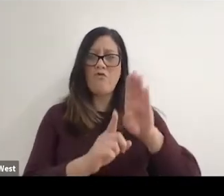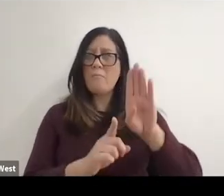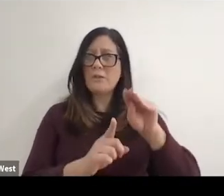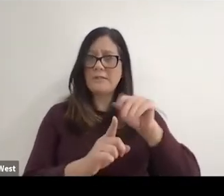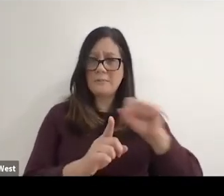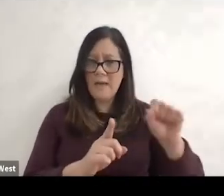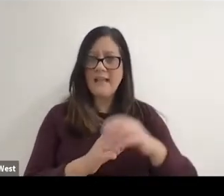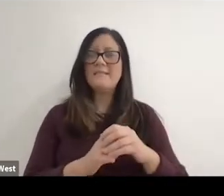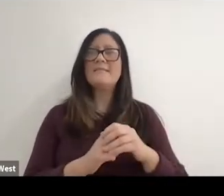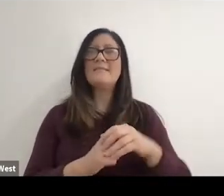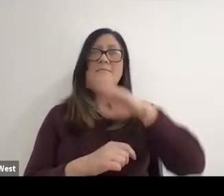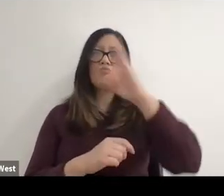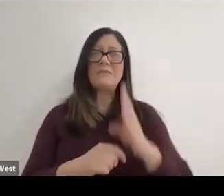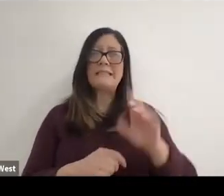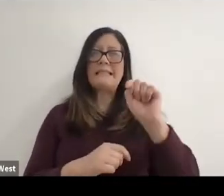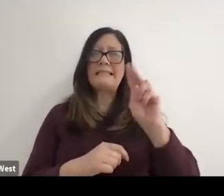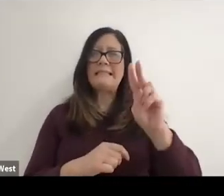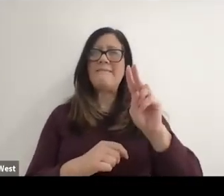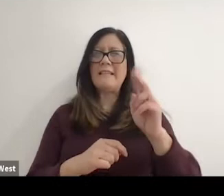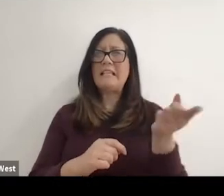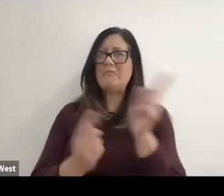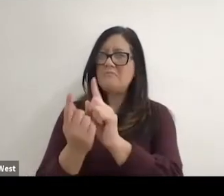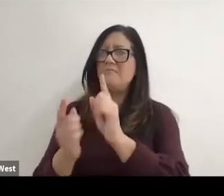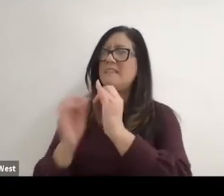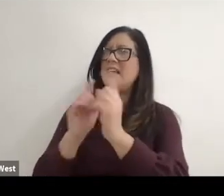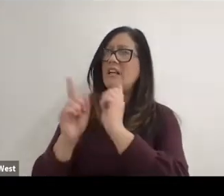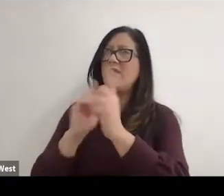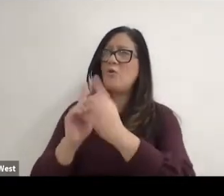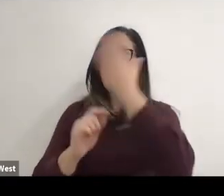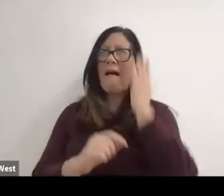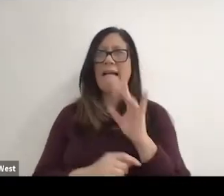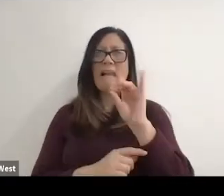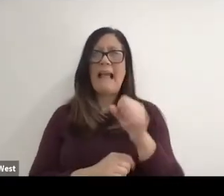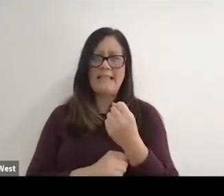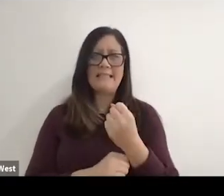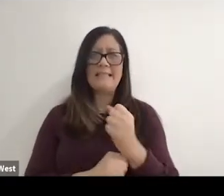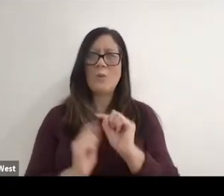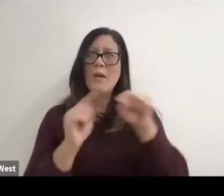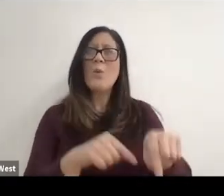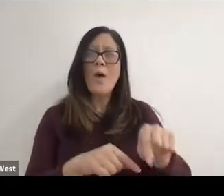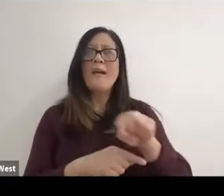Brazilian TV back in. I don't know when the 80s sometime we were down there in Rio.